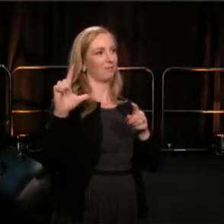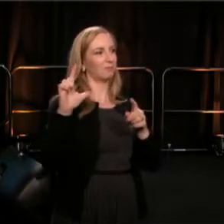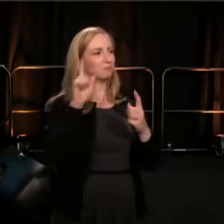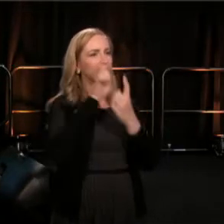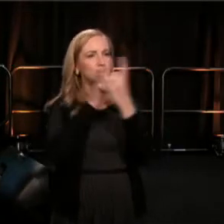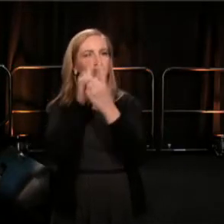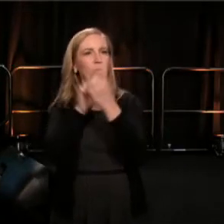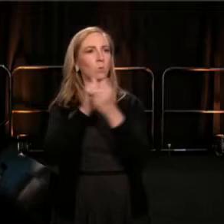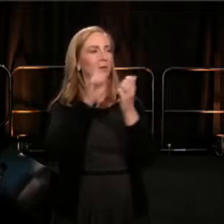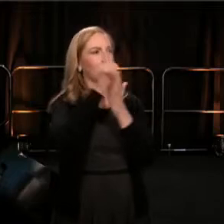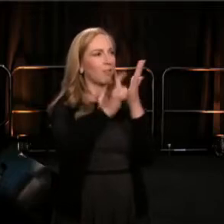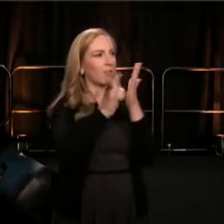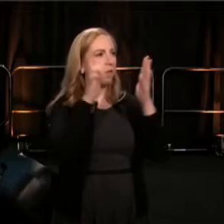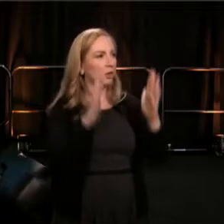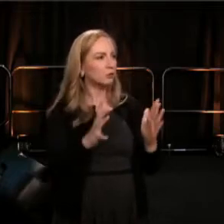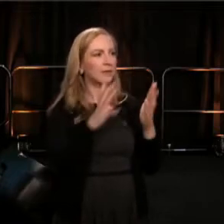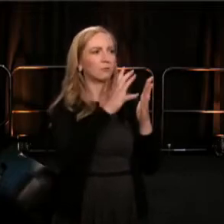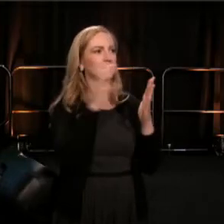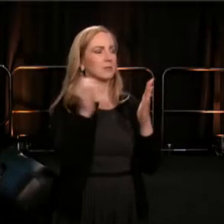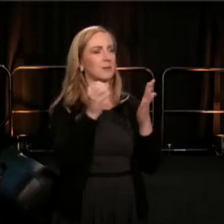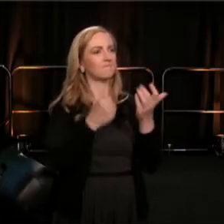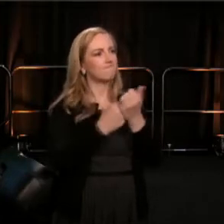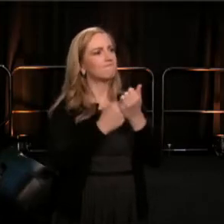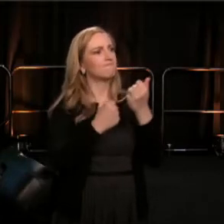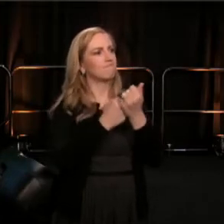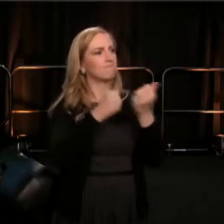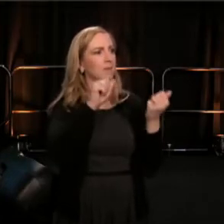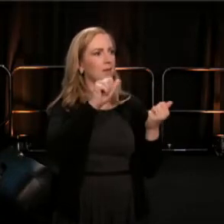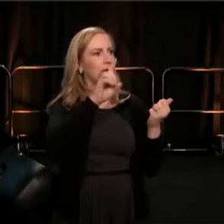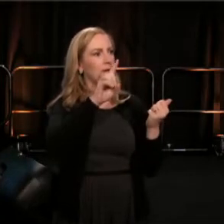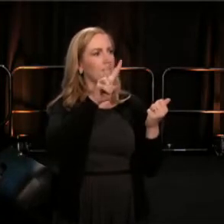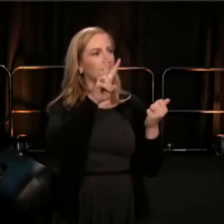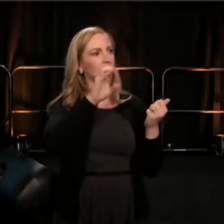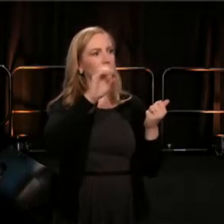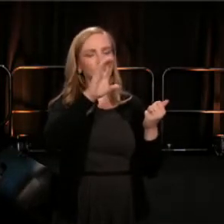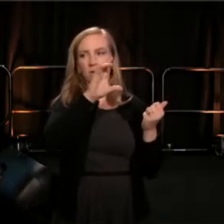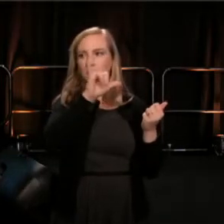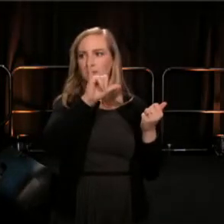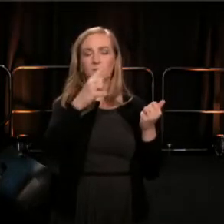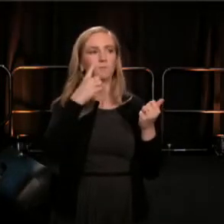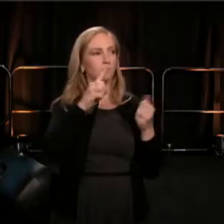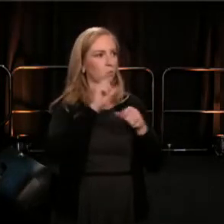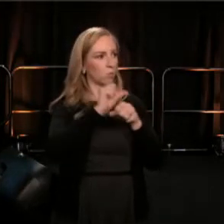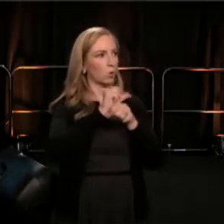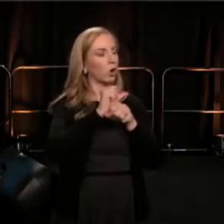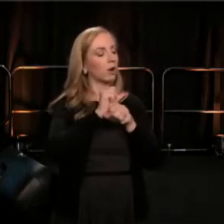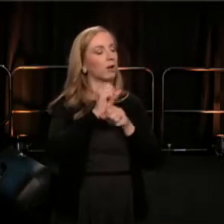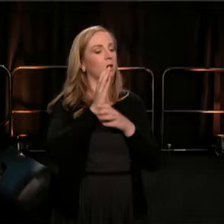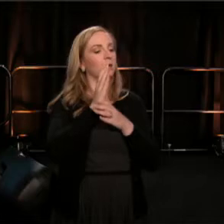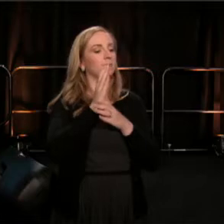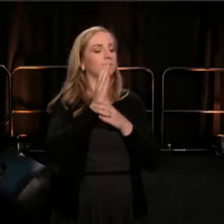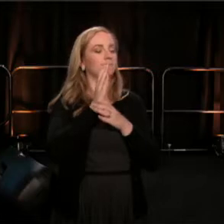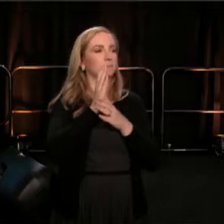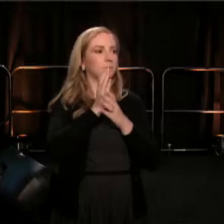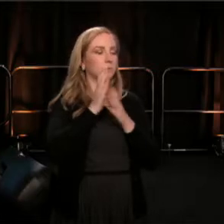and witnessed some powerful advocacy at work. A small group of theater people slipped away to try and see